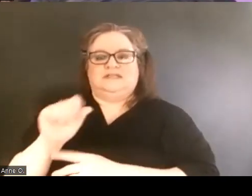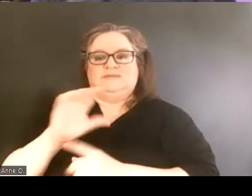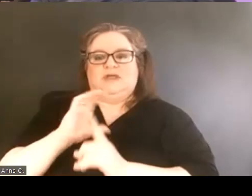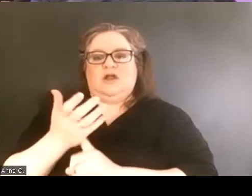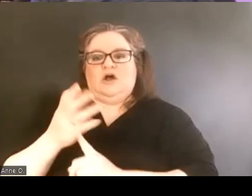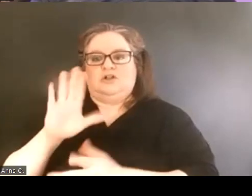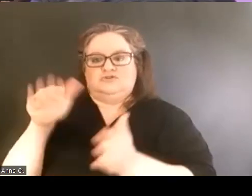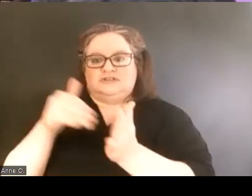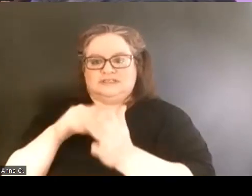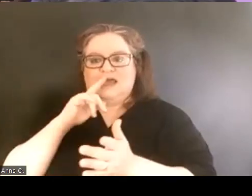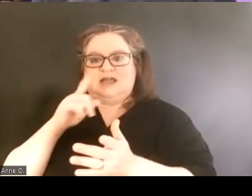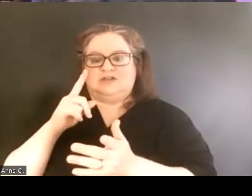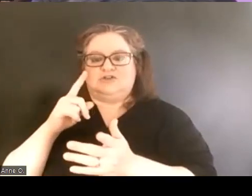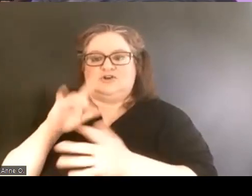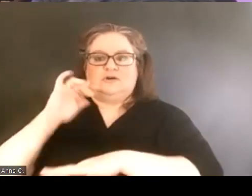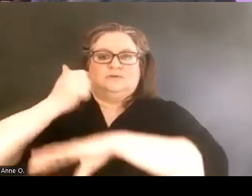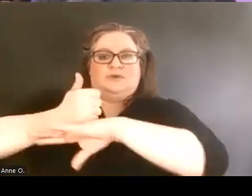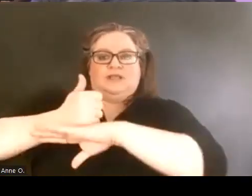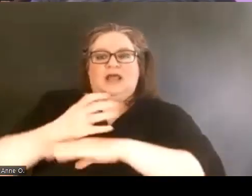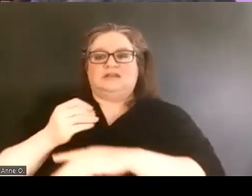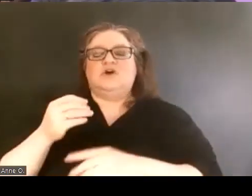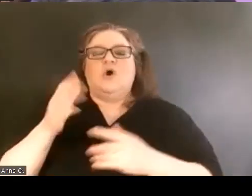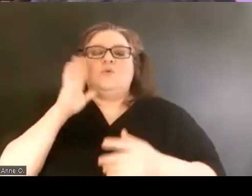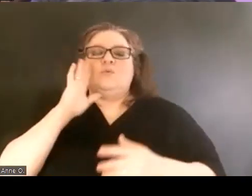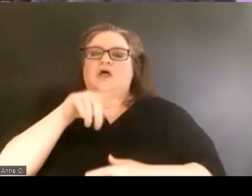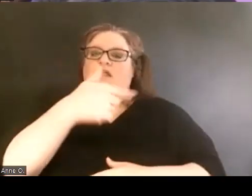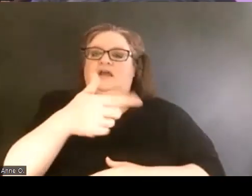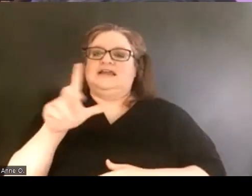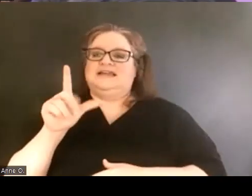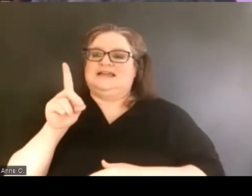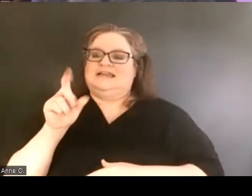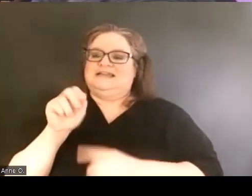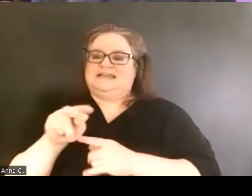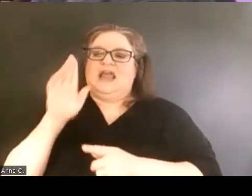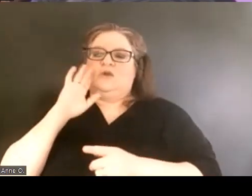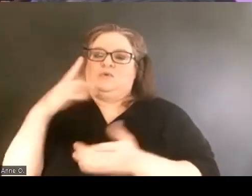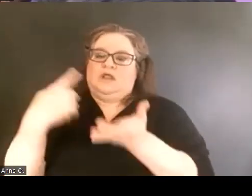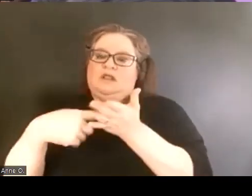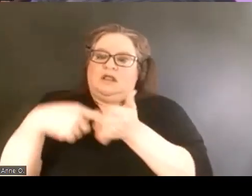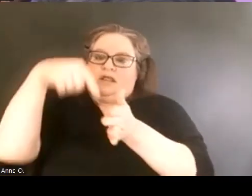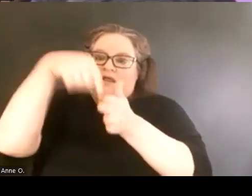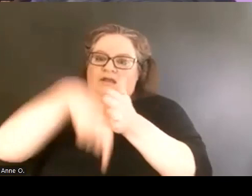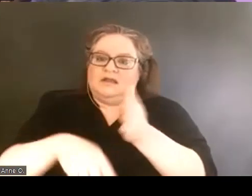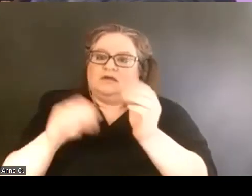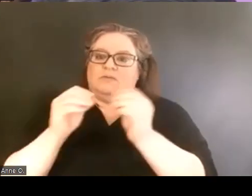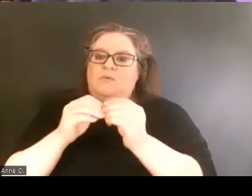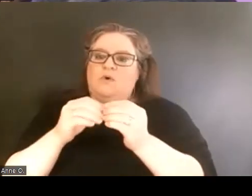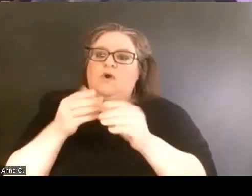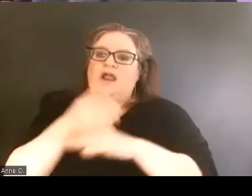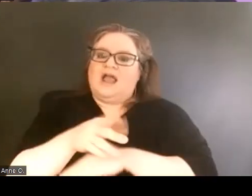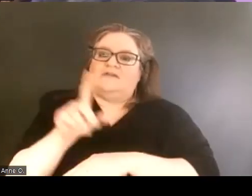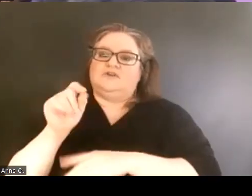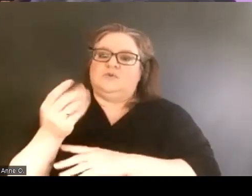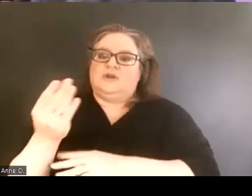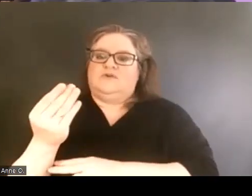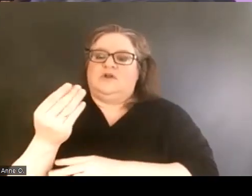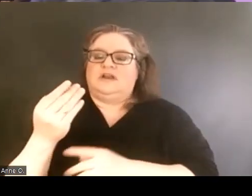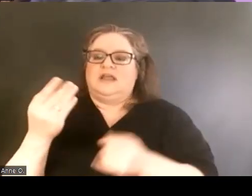So Dan's gonna talk a little bit about this critical period of 2014 where we have this really critical action project